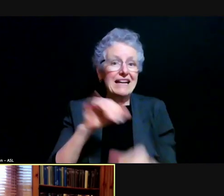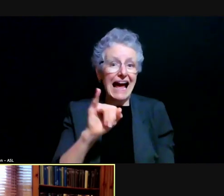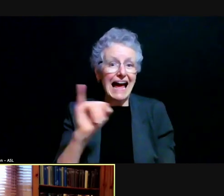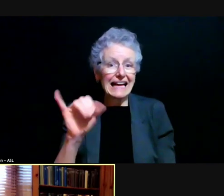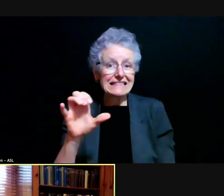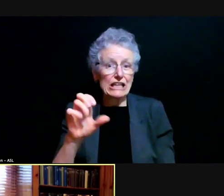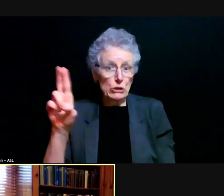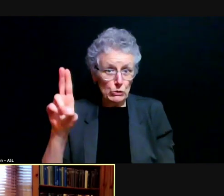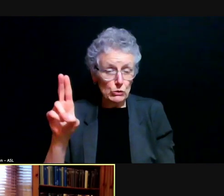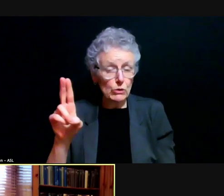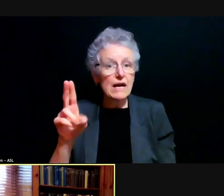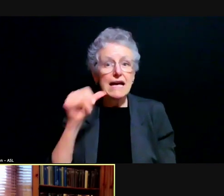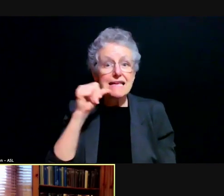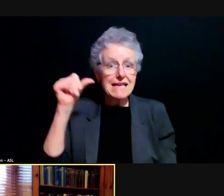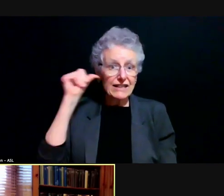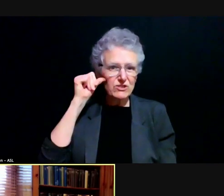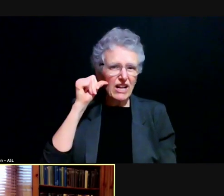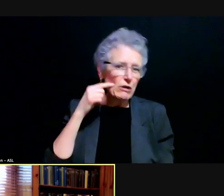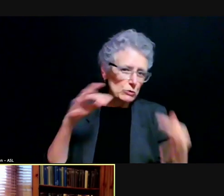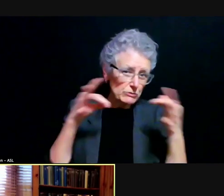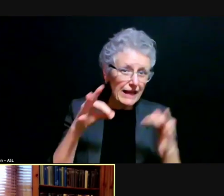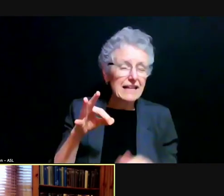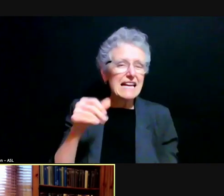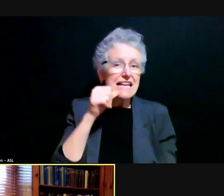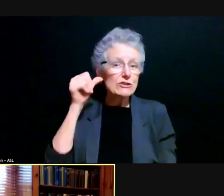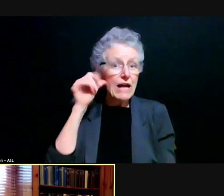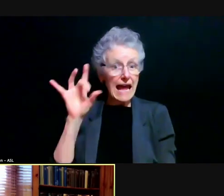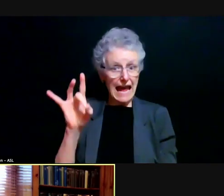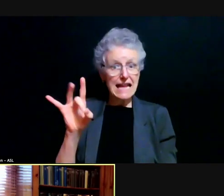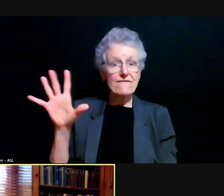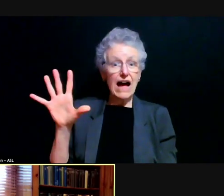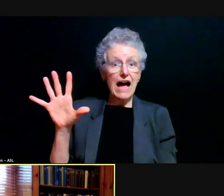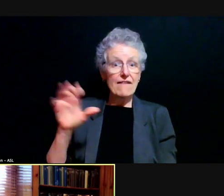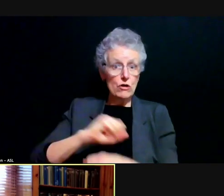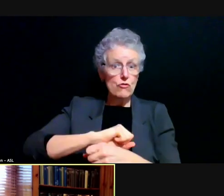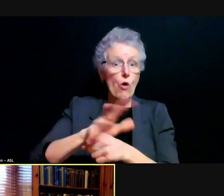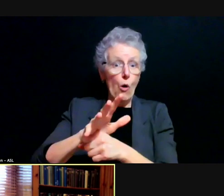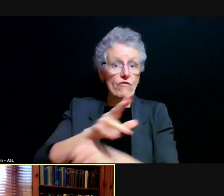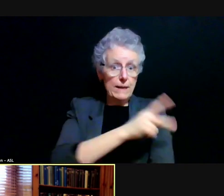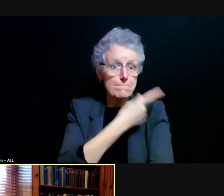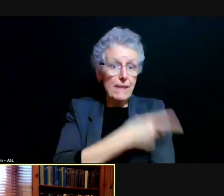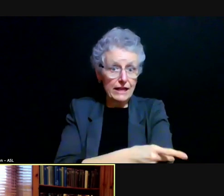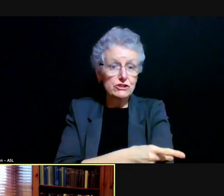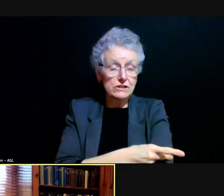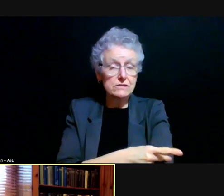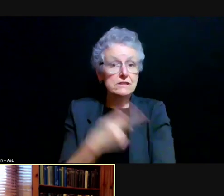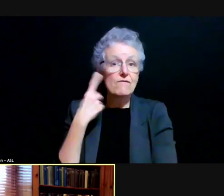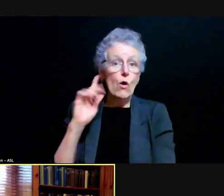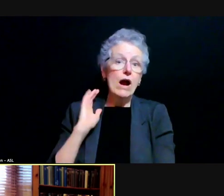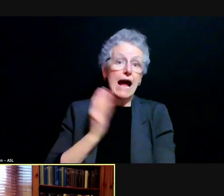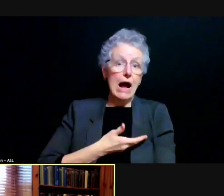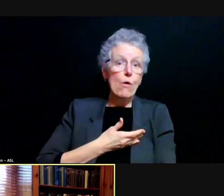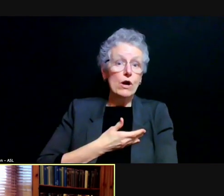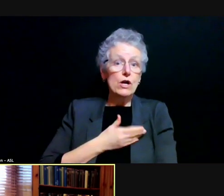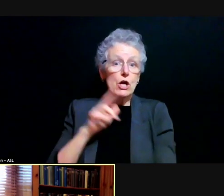I think yesterday there were around 85 COVID patients in our university hospital here